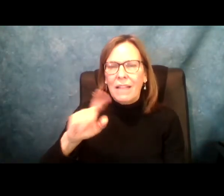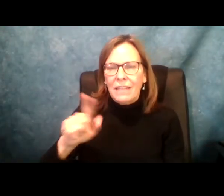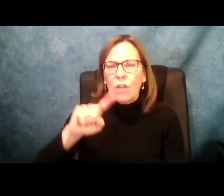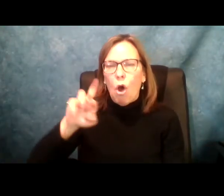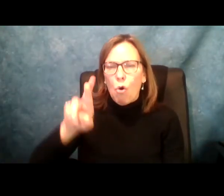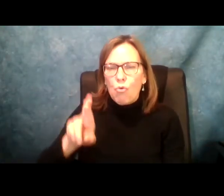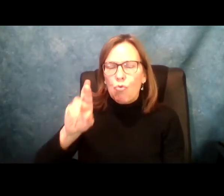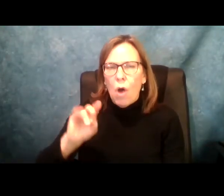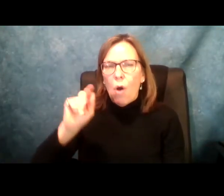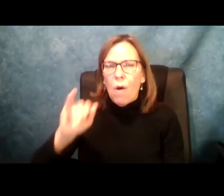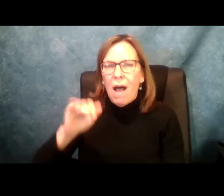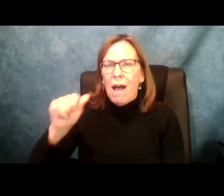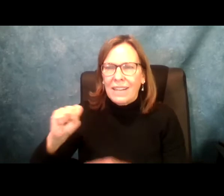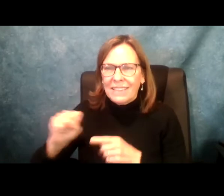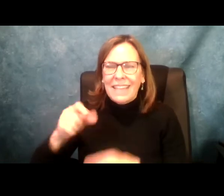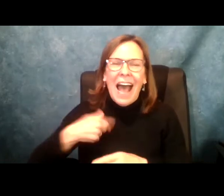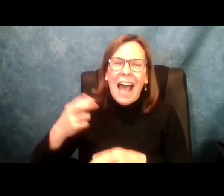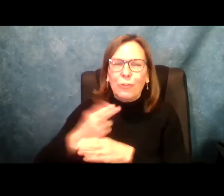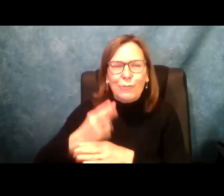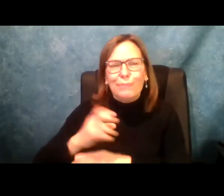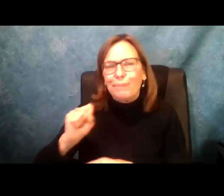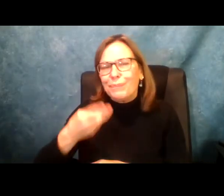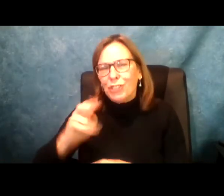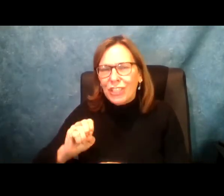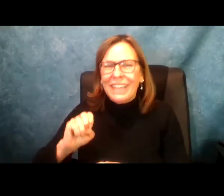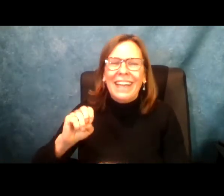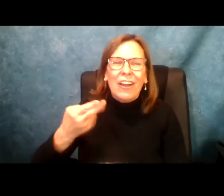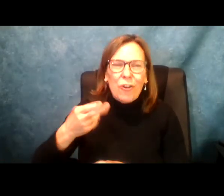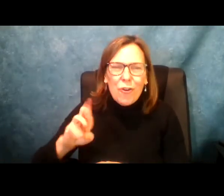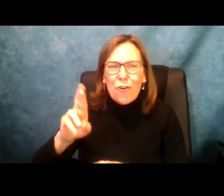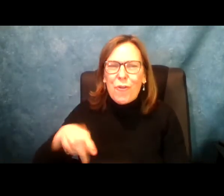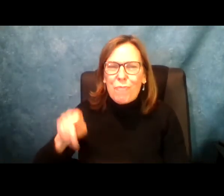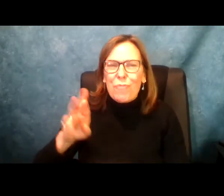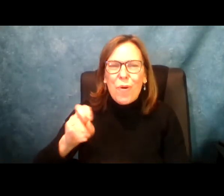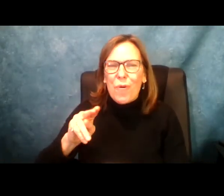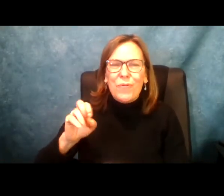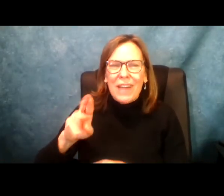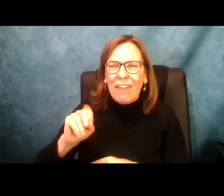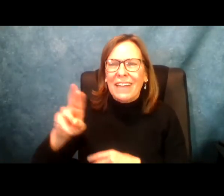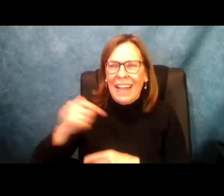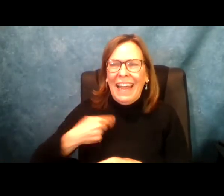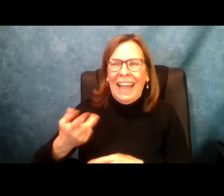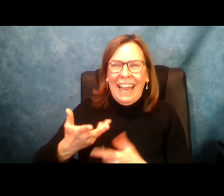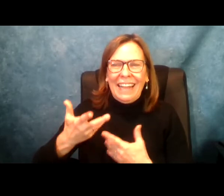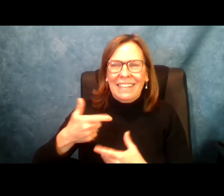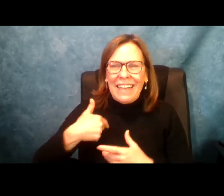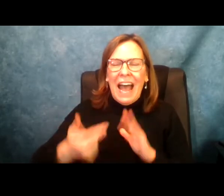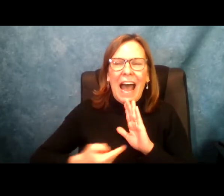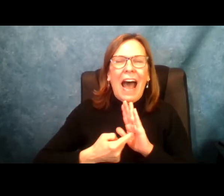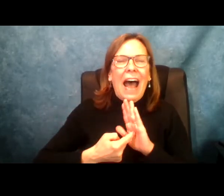My name is Jessica Gonzalez-rojas. I'm a new member of the health committee